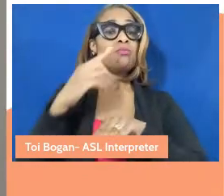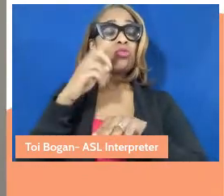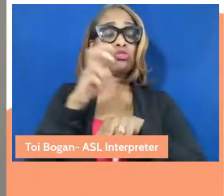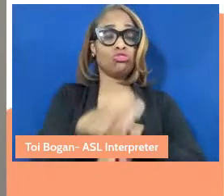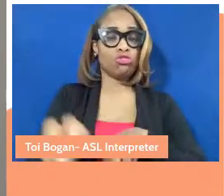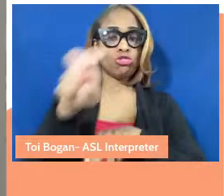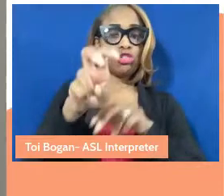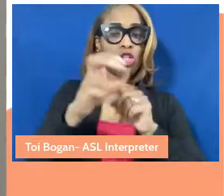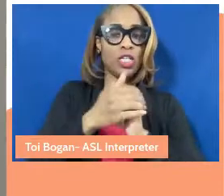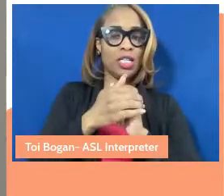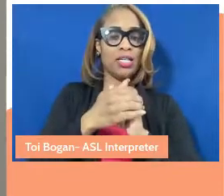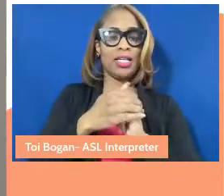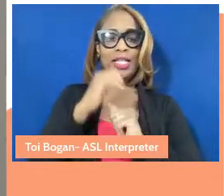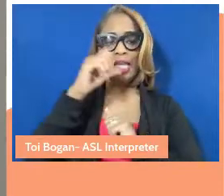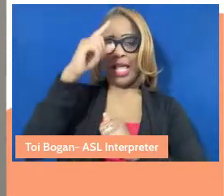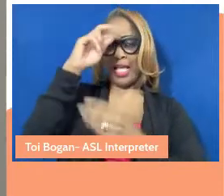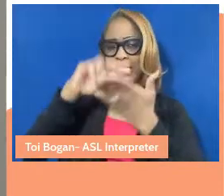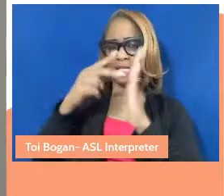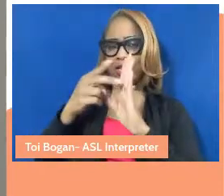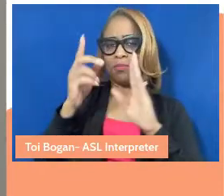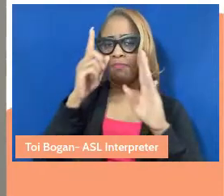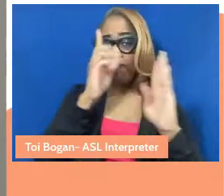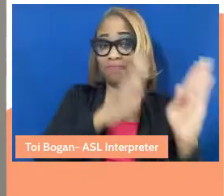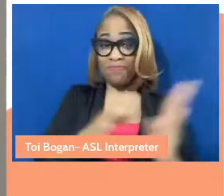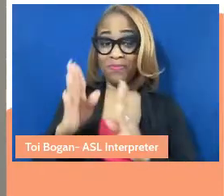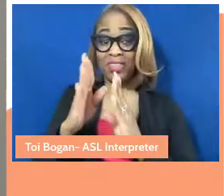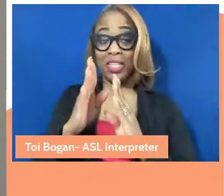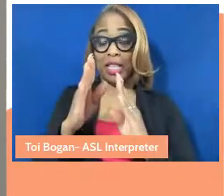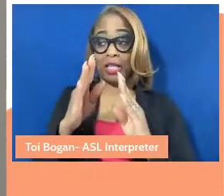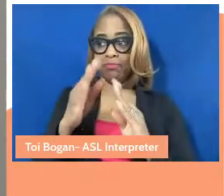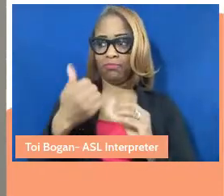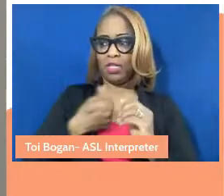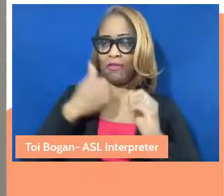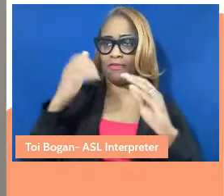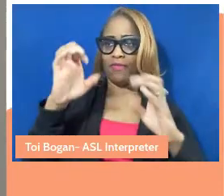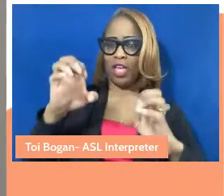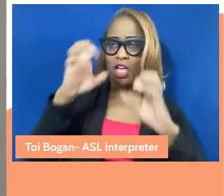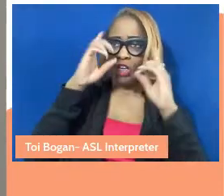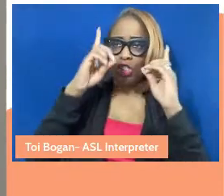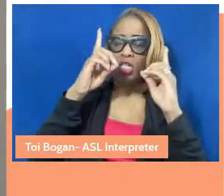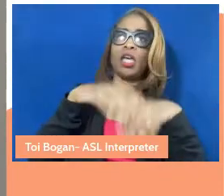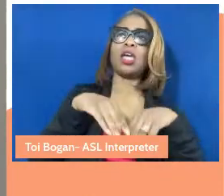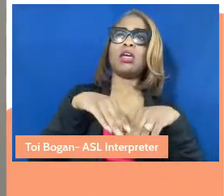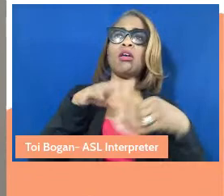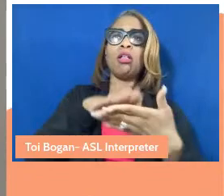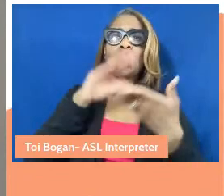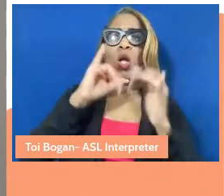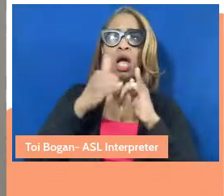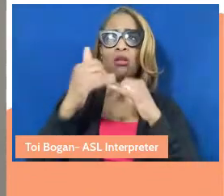not its end. Repair includes self-educating, learning about how you can support work of local